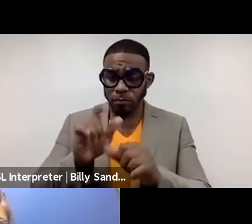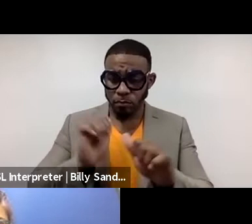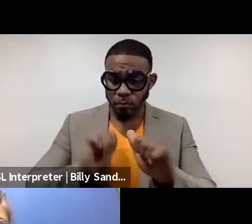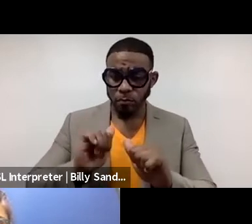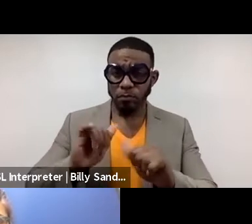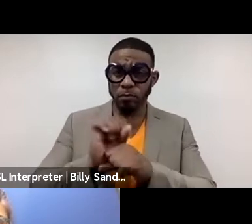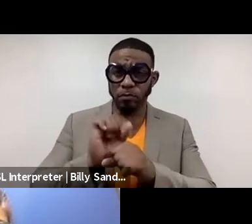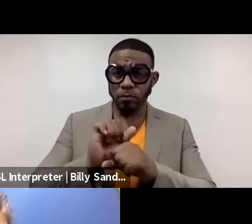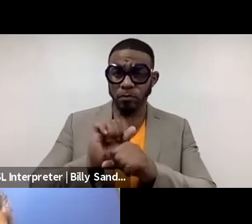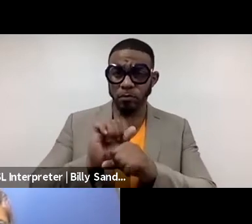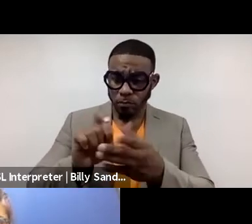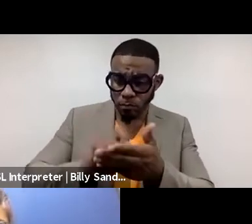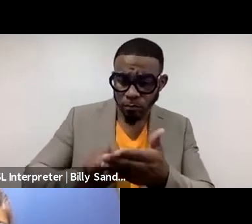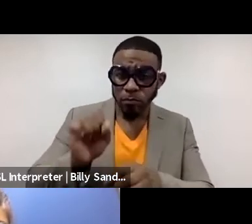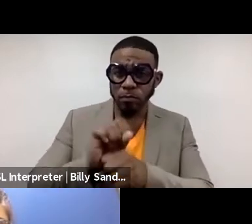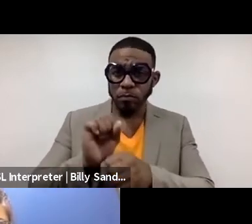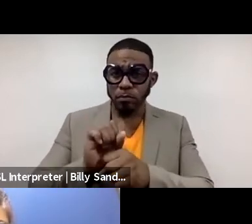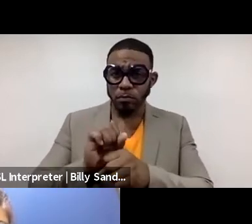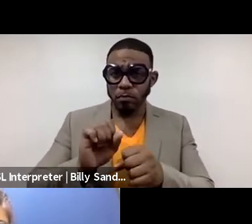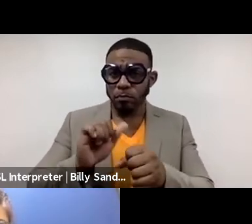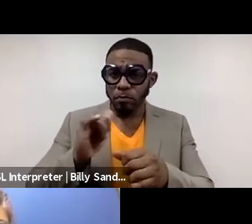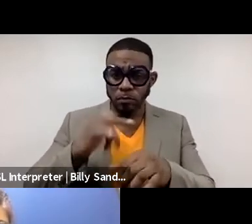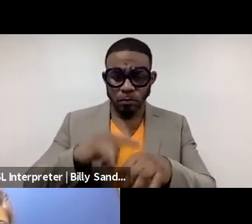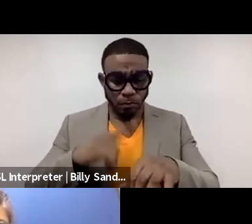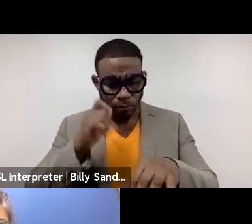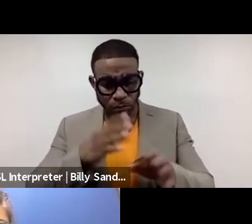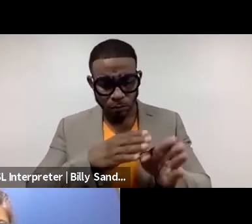as you write this work, and there are times you direct this work,